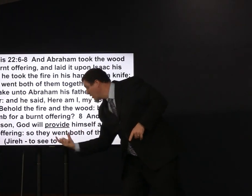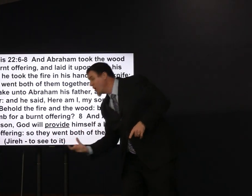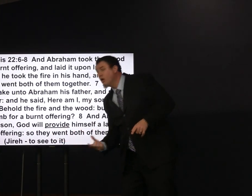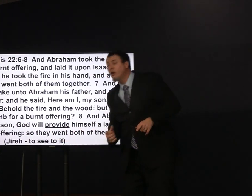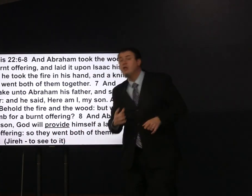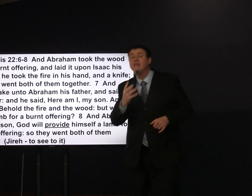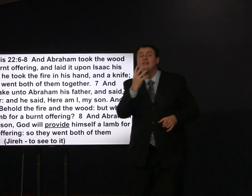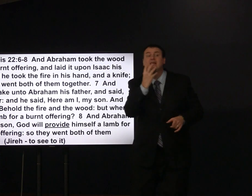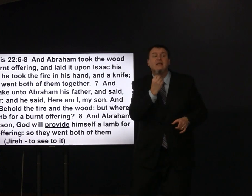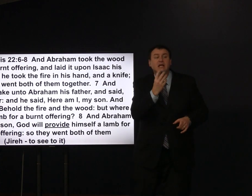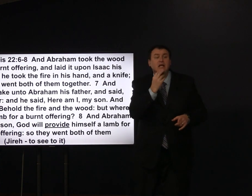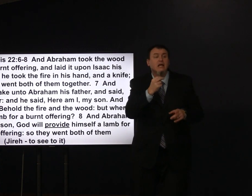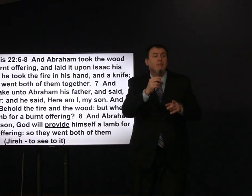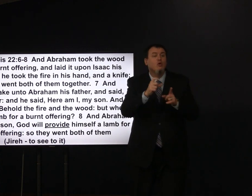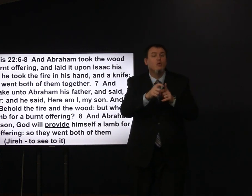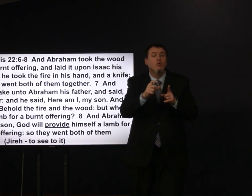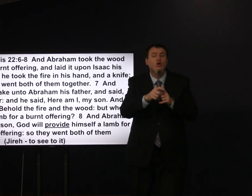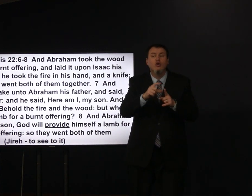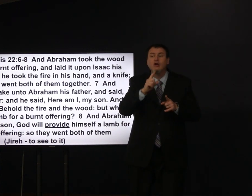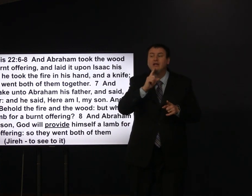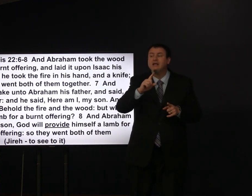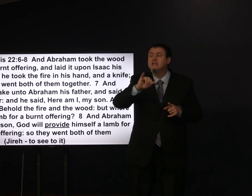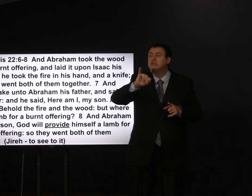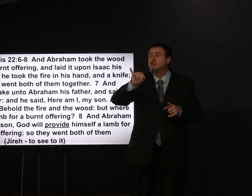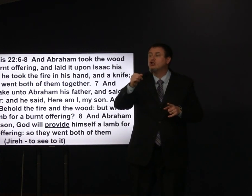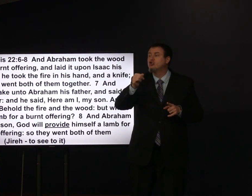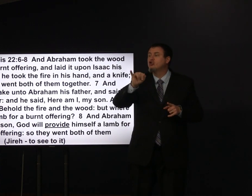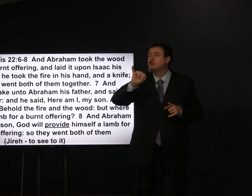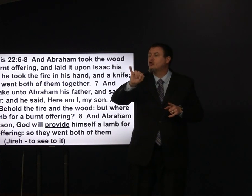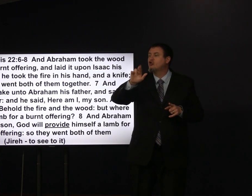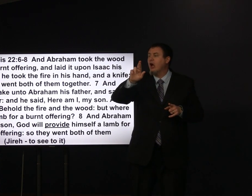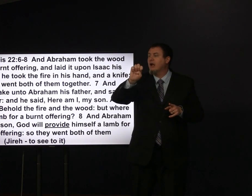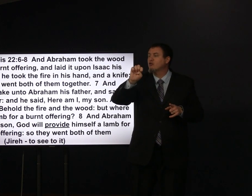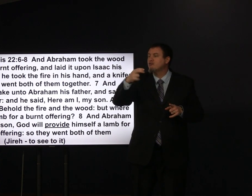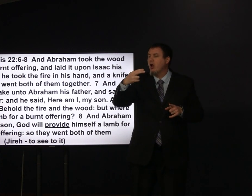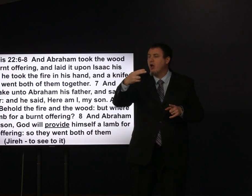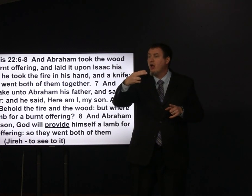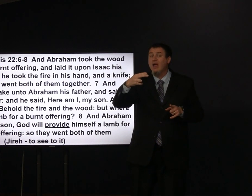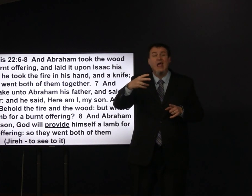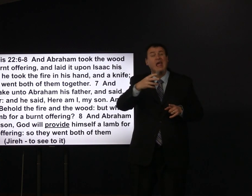Hebrew word is gyri